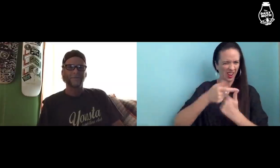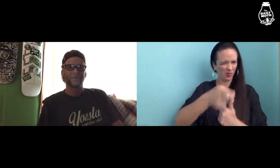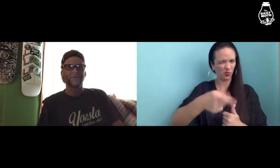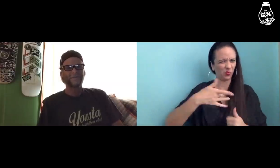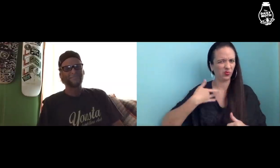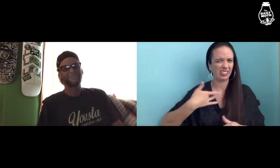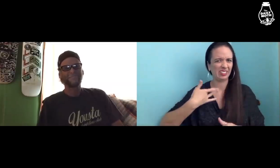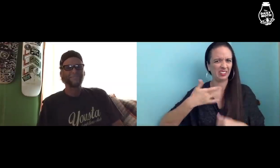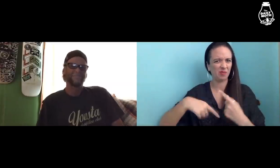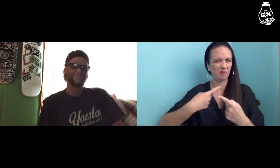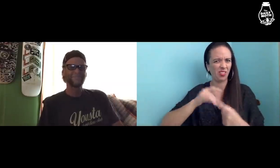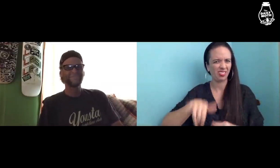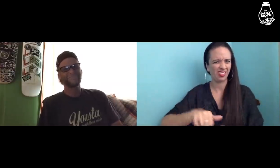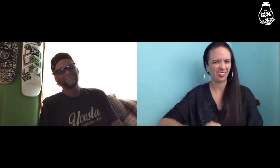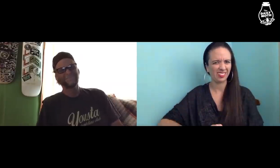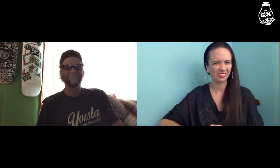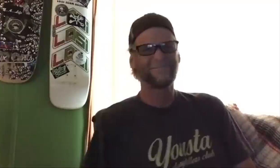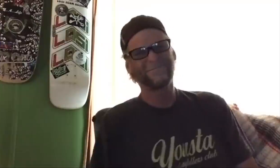How did that feel?